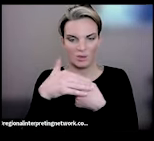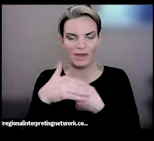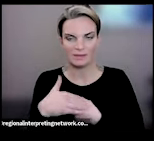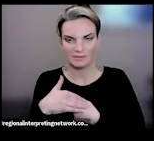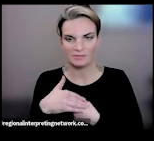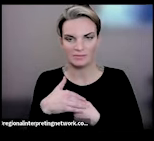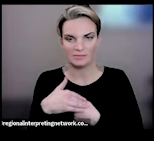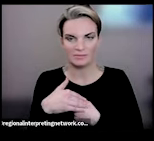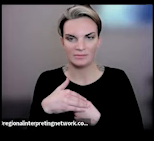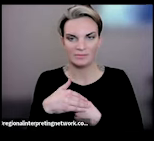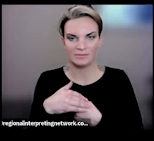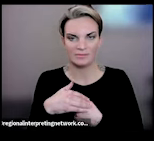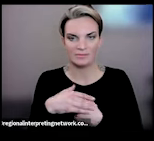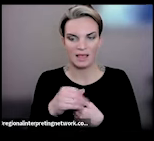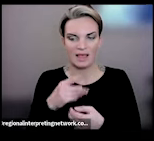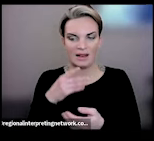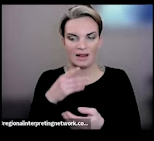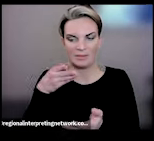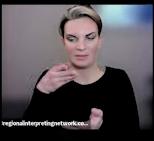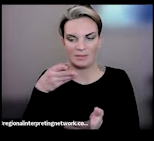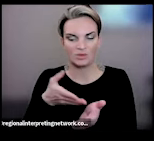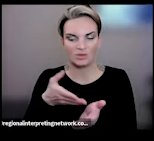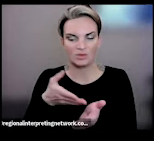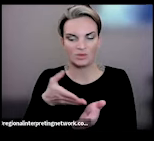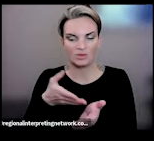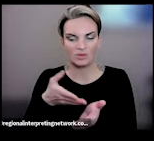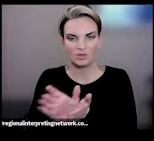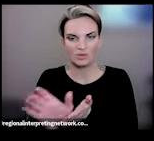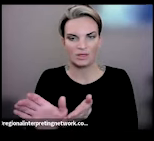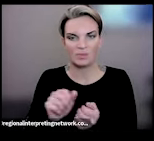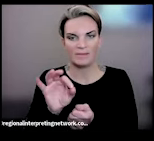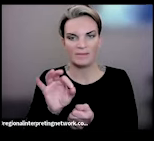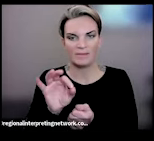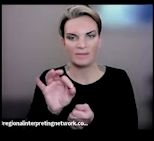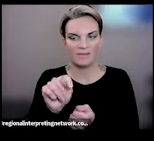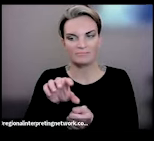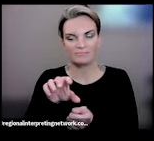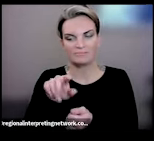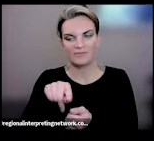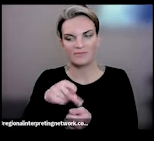and bigotry within - including fat phobia - within the healthcare system, and I think if